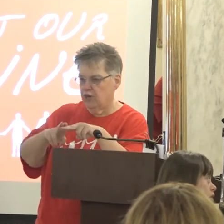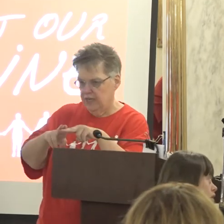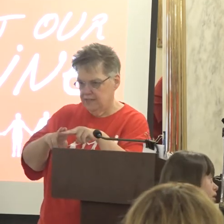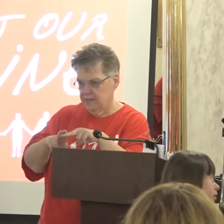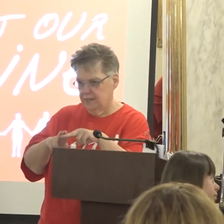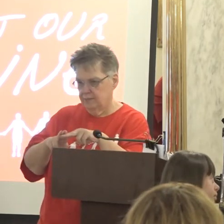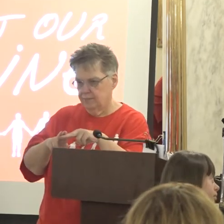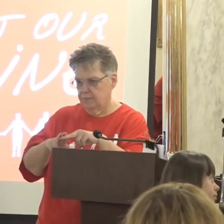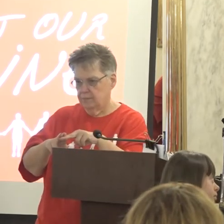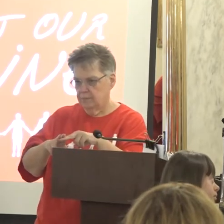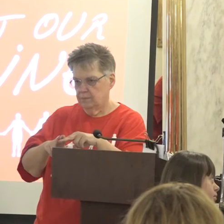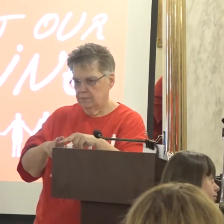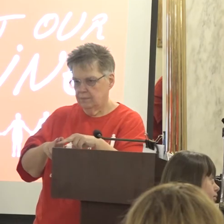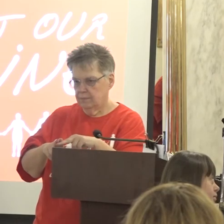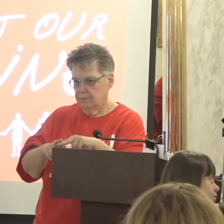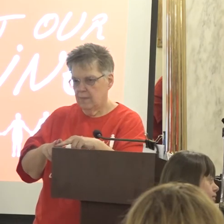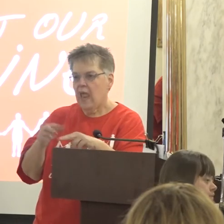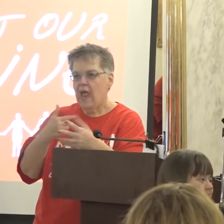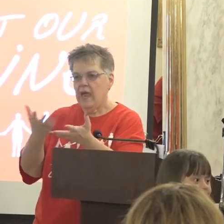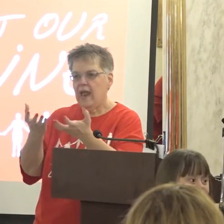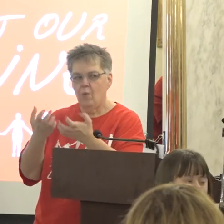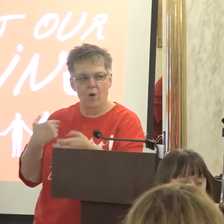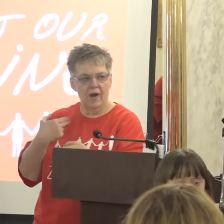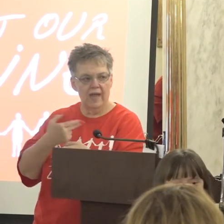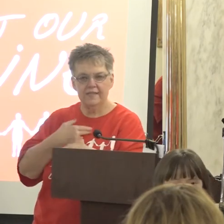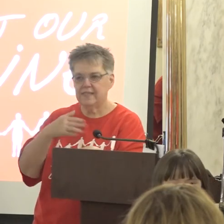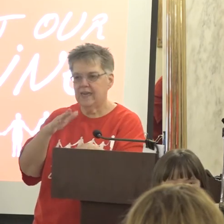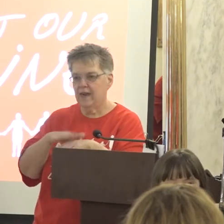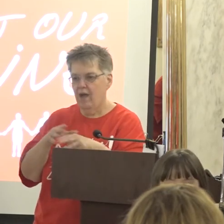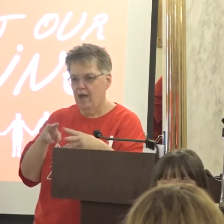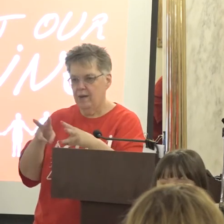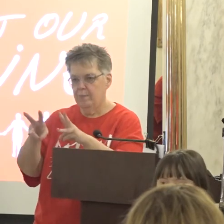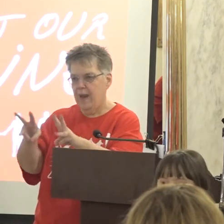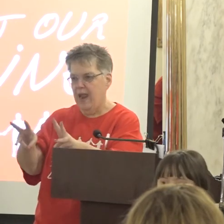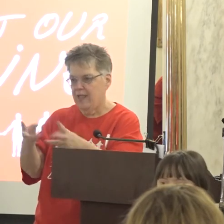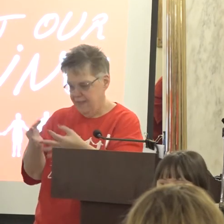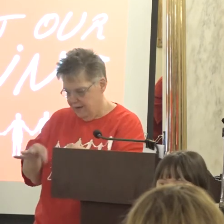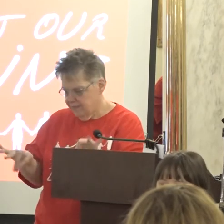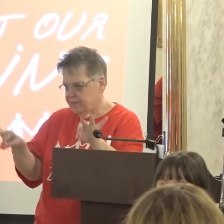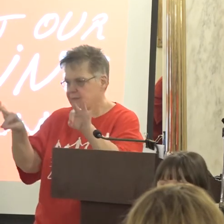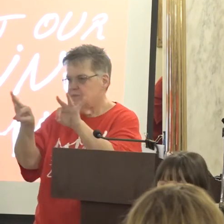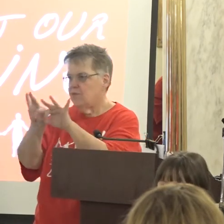And I would like us to get on a pathway of significantly increasing that